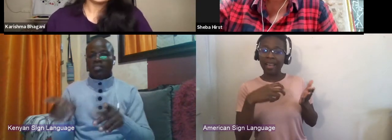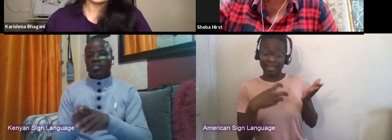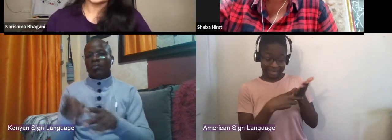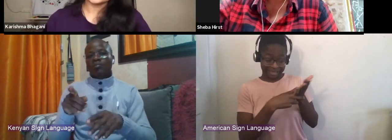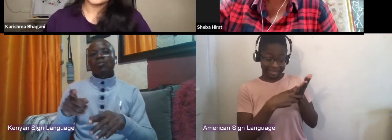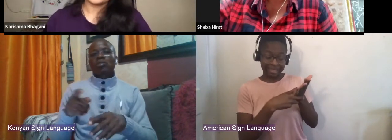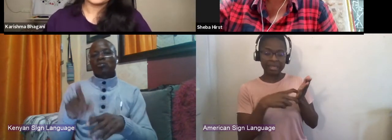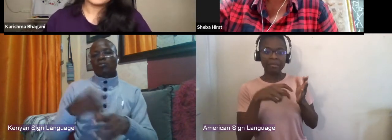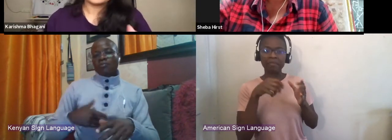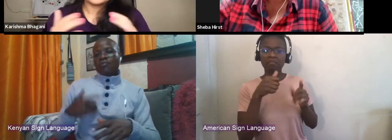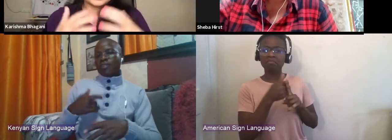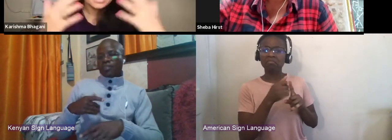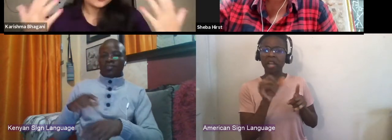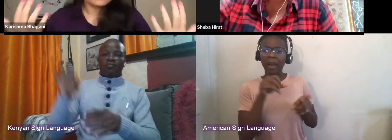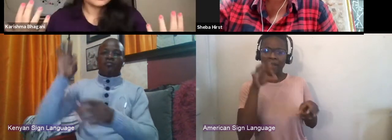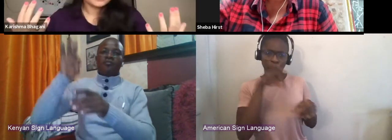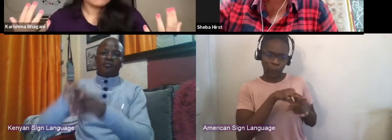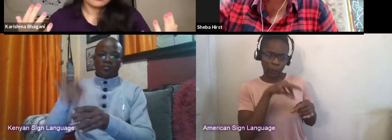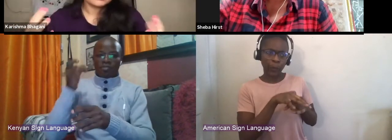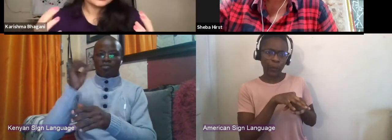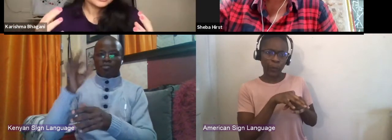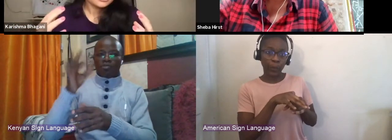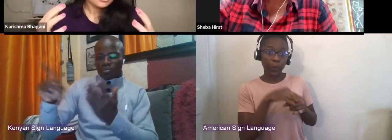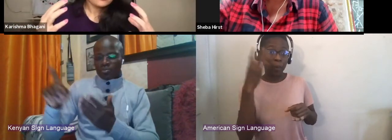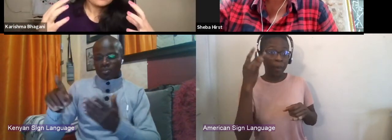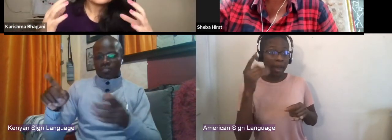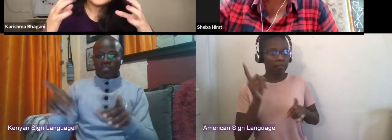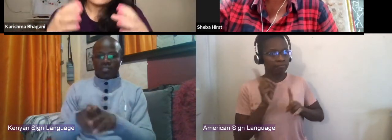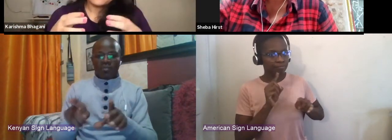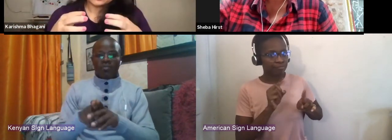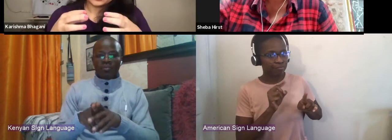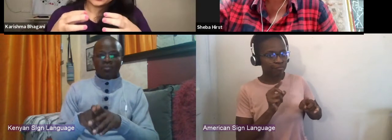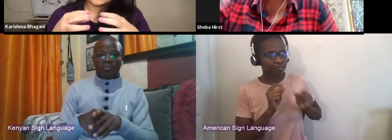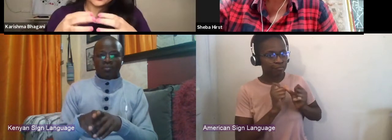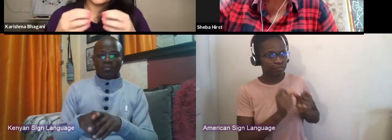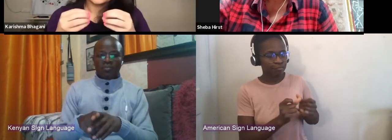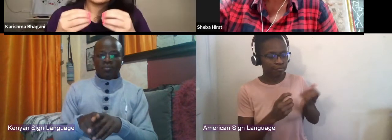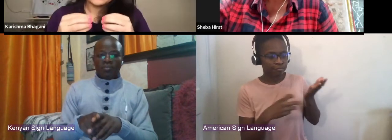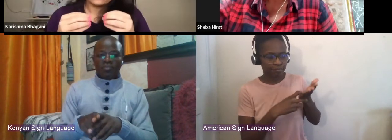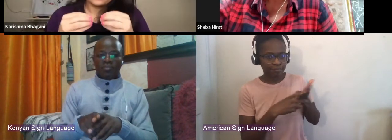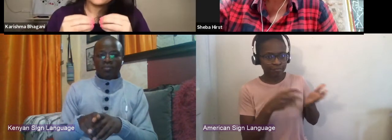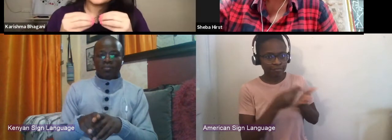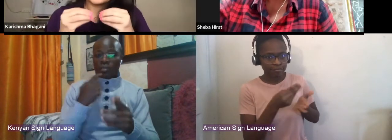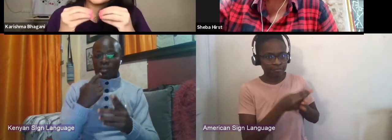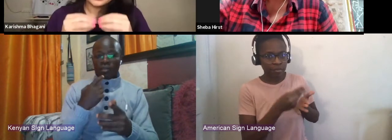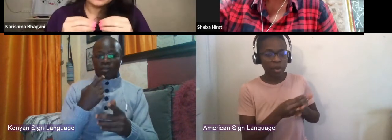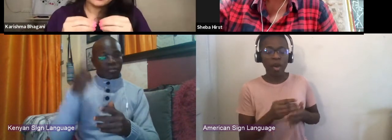And that also stuck with me because again you're thinking about infrastructure is not just being one that is sustainable